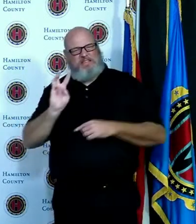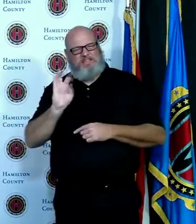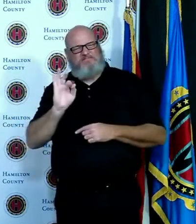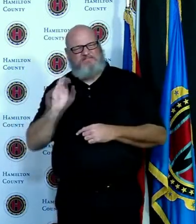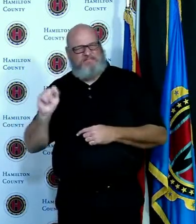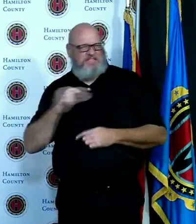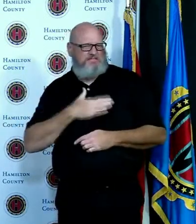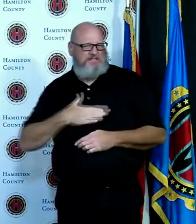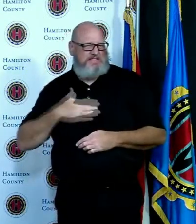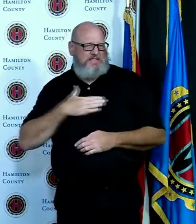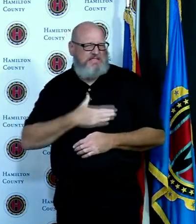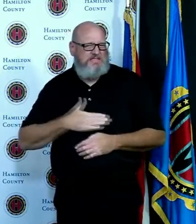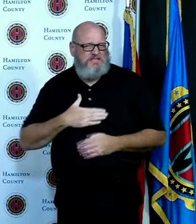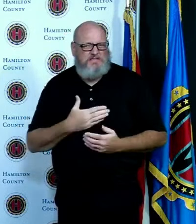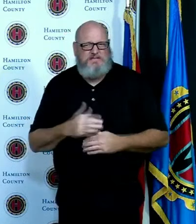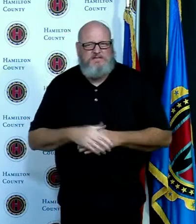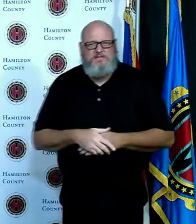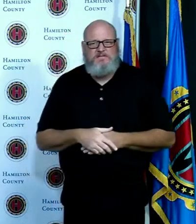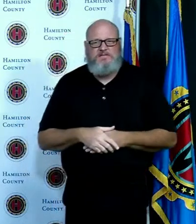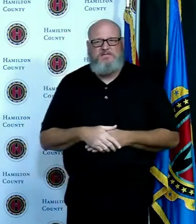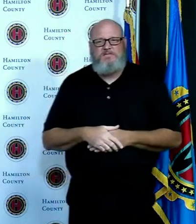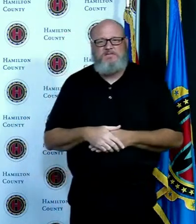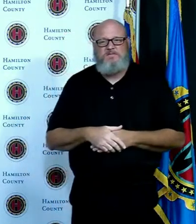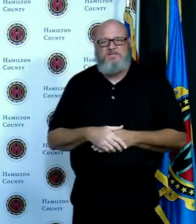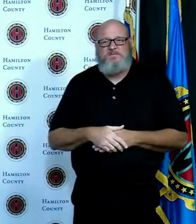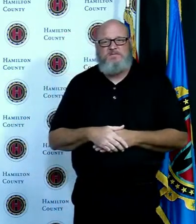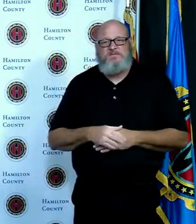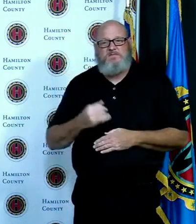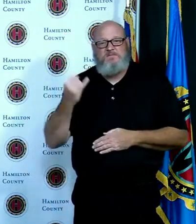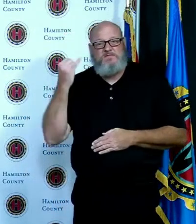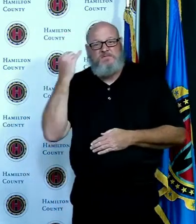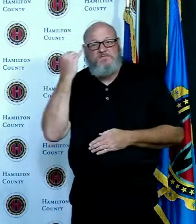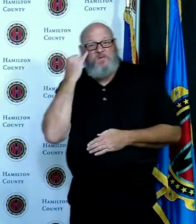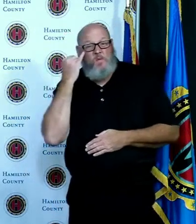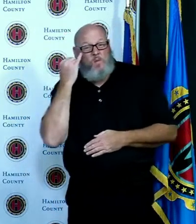is playing out on the public side and that's why we've got an increased spread in Hamilton County